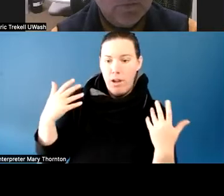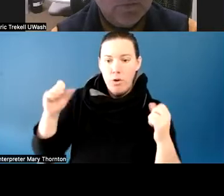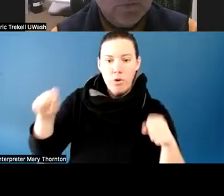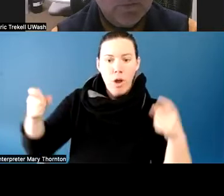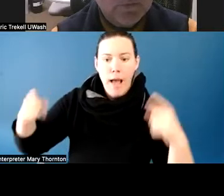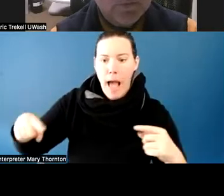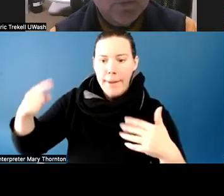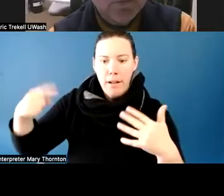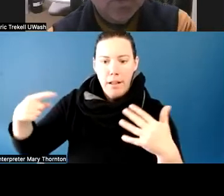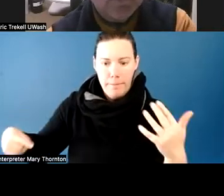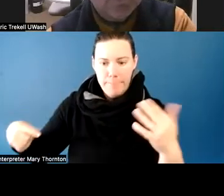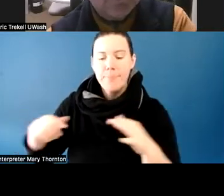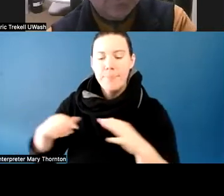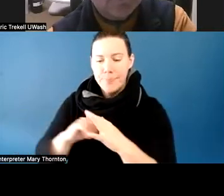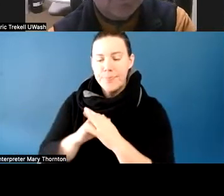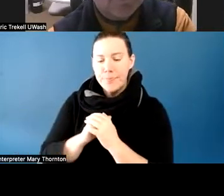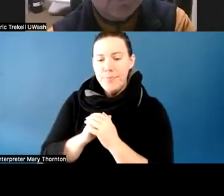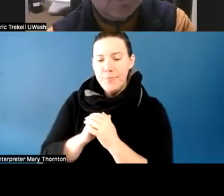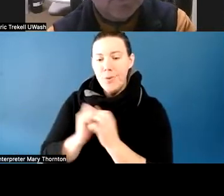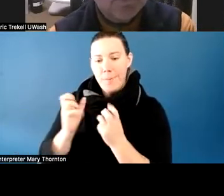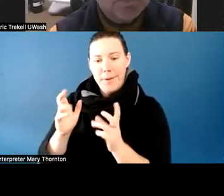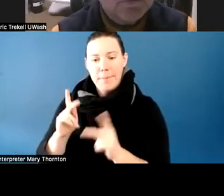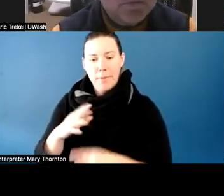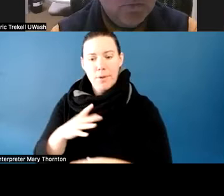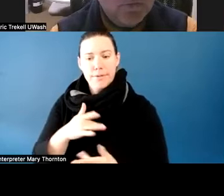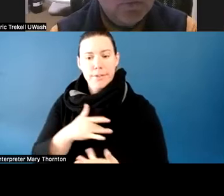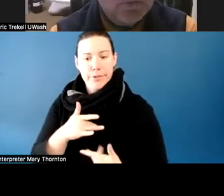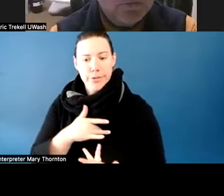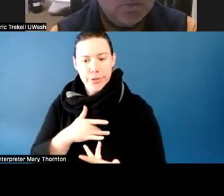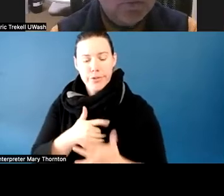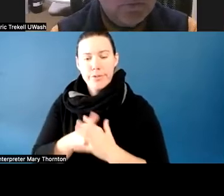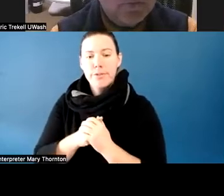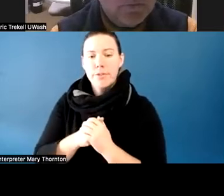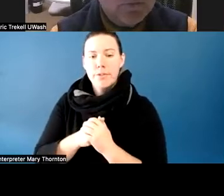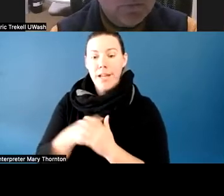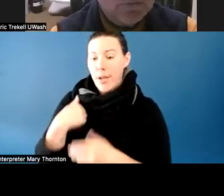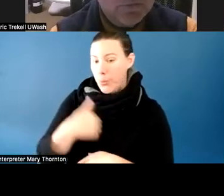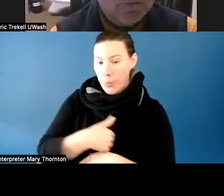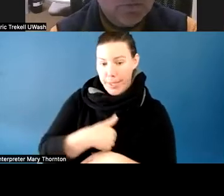So there were a lot of concerns, and we didn't know much-- we know anything about the student,